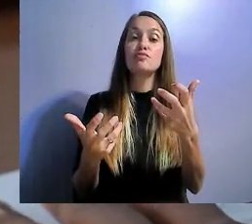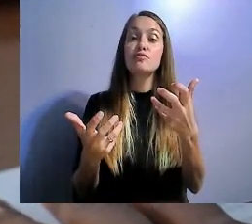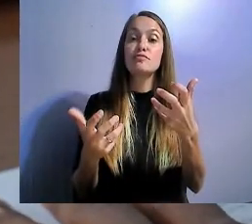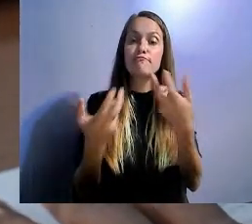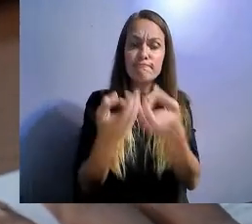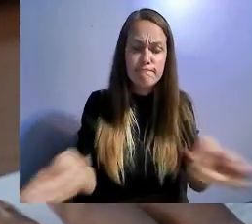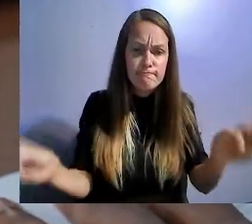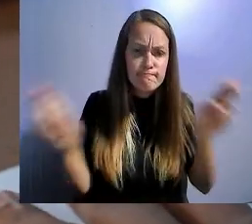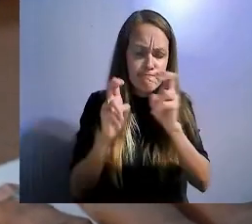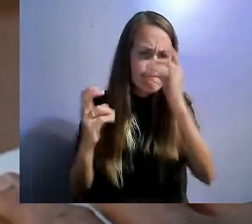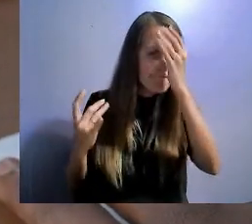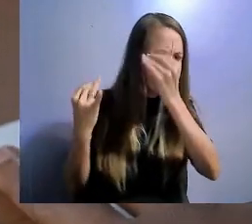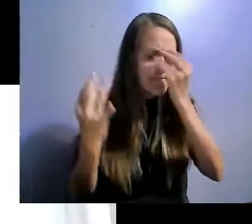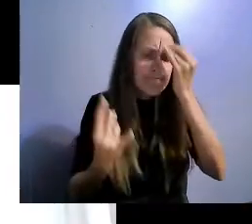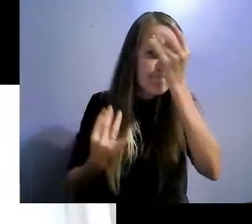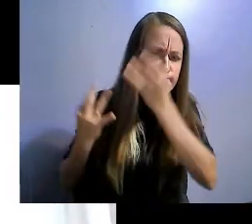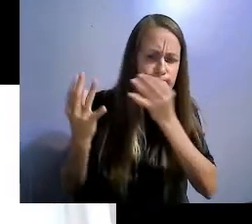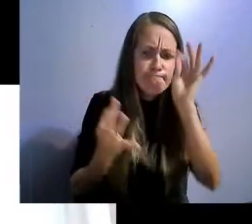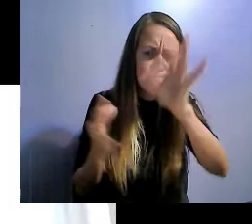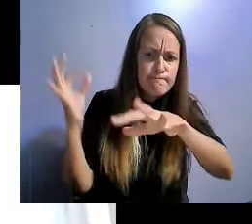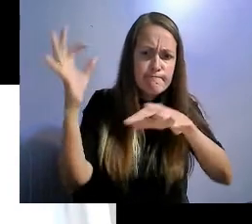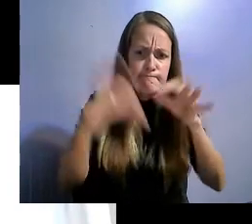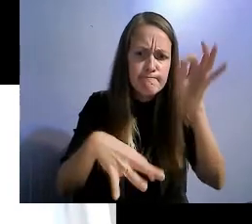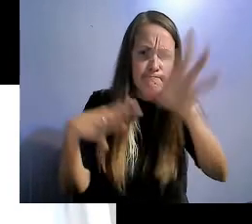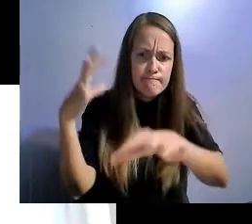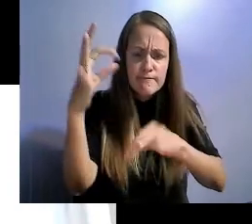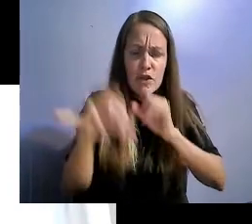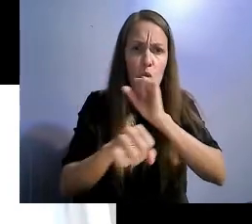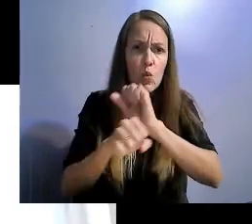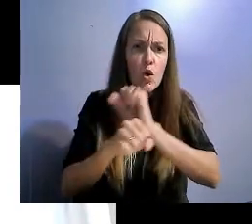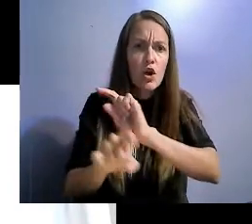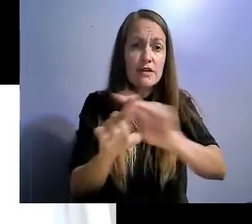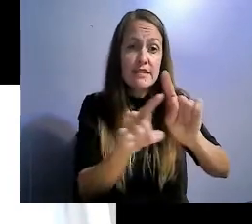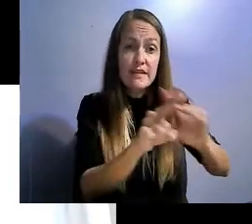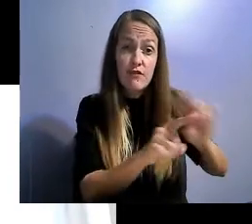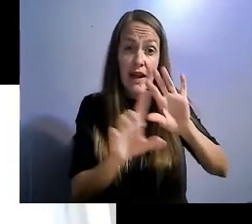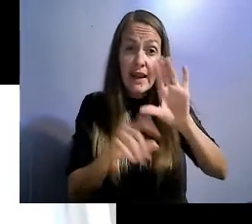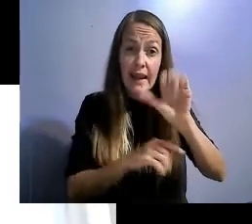successful outcomes. We work with all different types of disabilities,